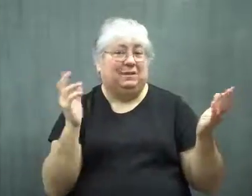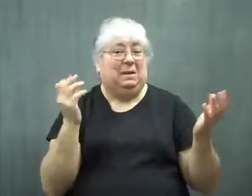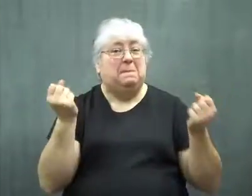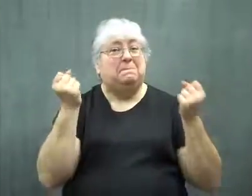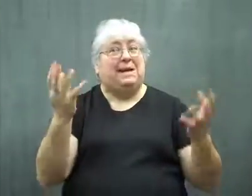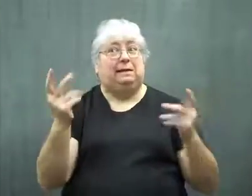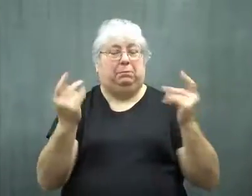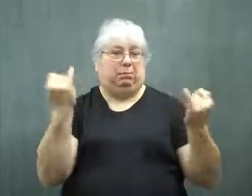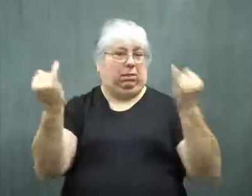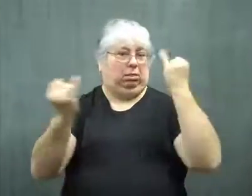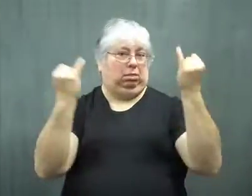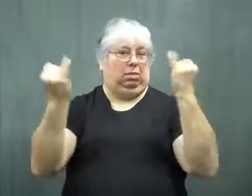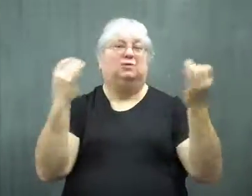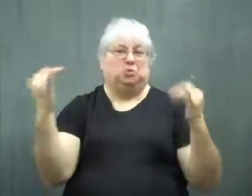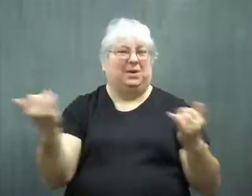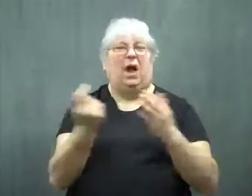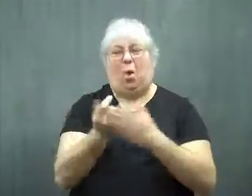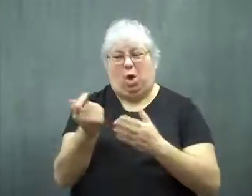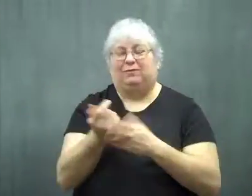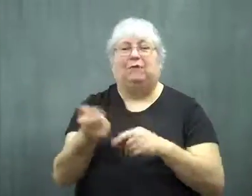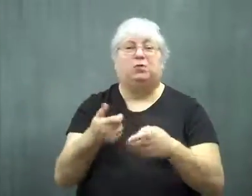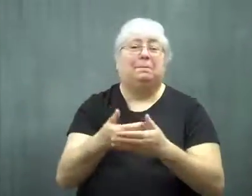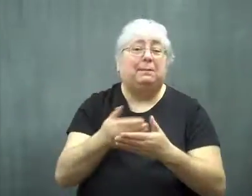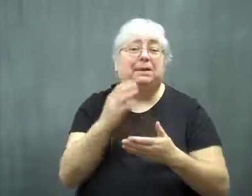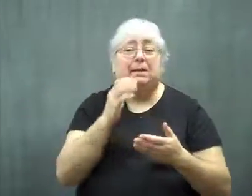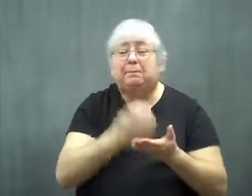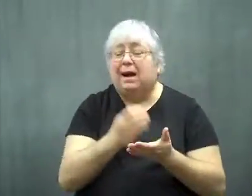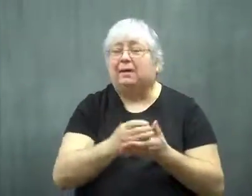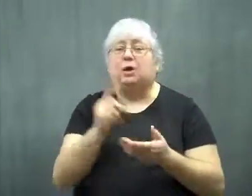Many are concerned about it, so now it's being removed from baby bottles,